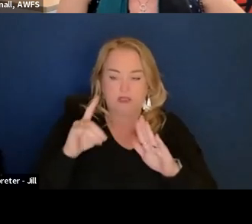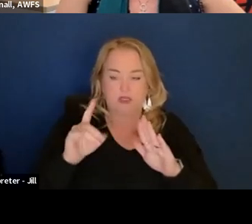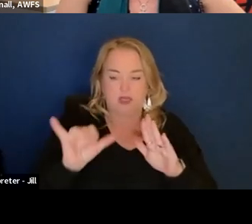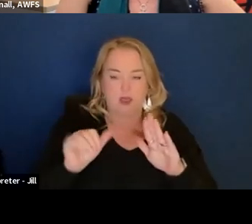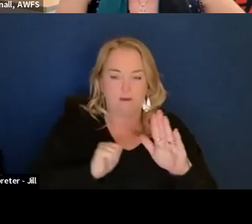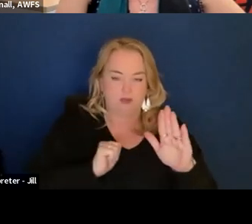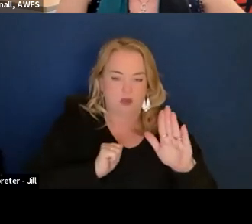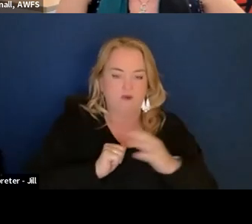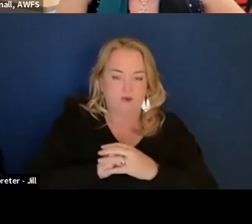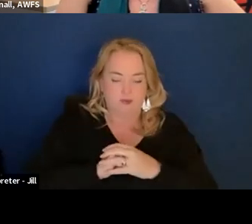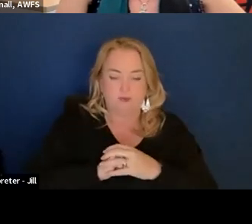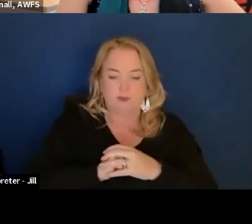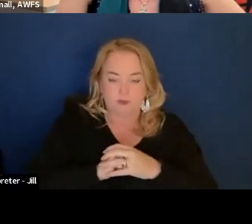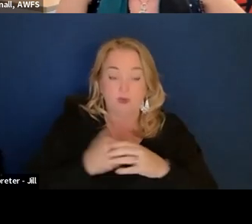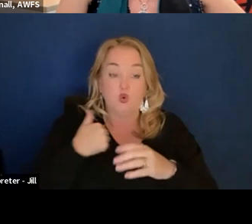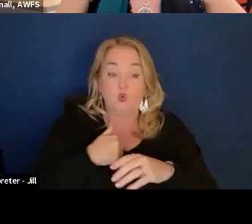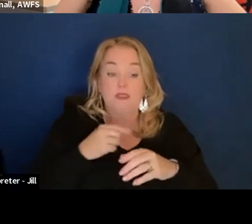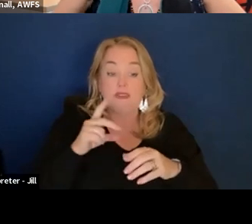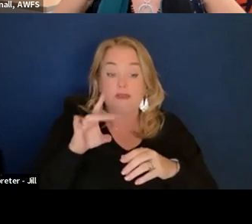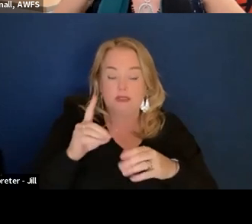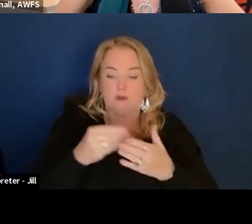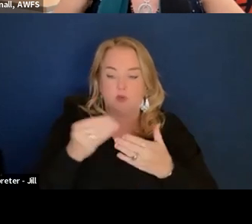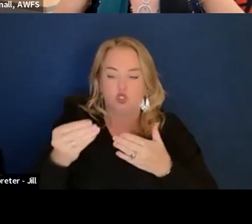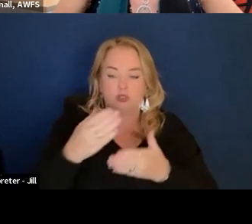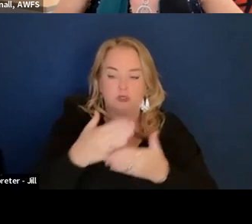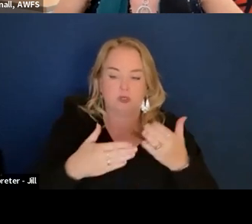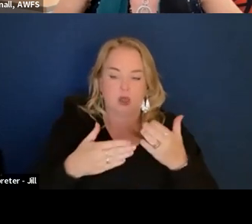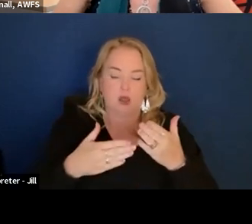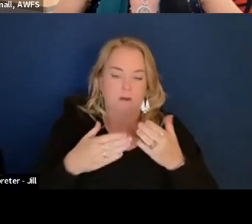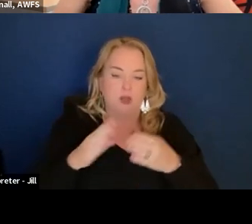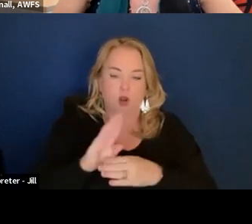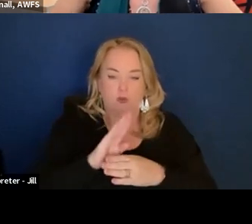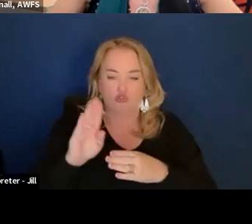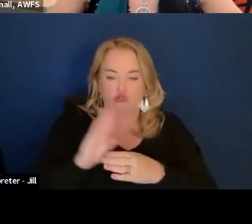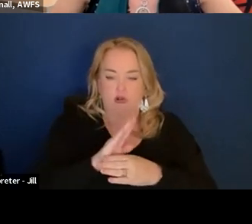And we did purchase some commercial artificial intelligence software with my agency.